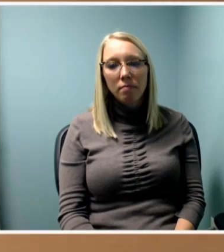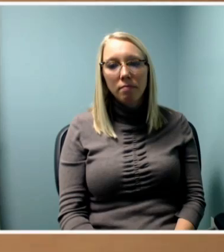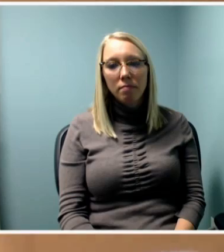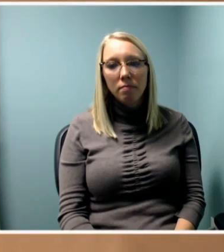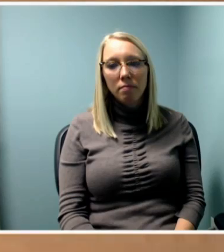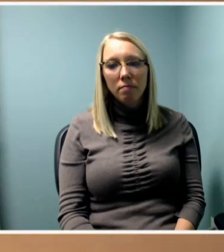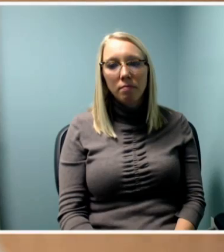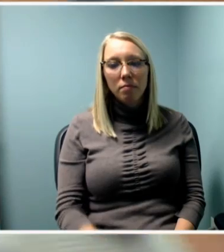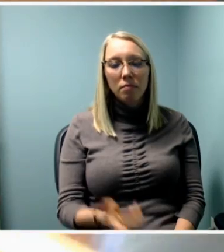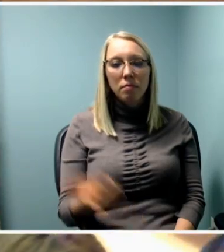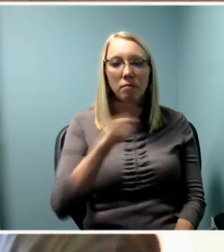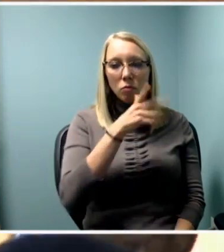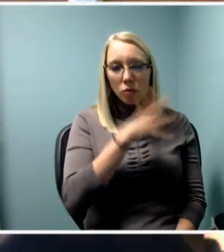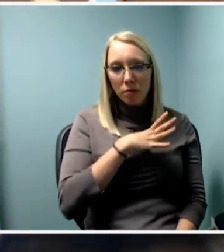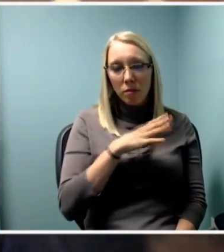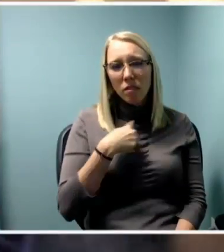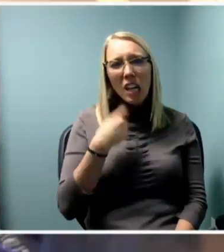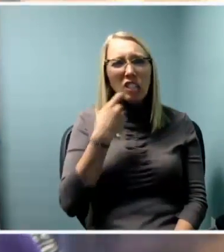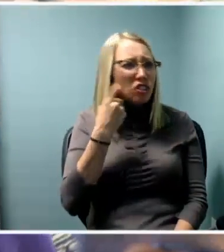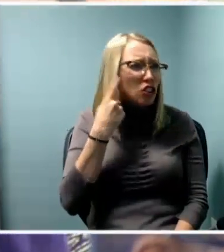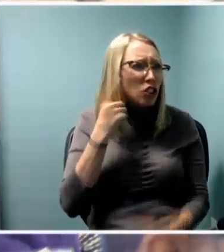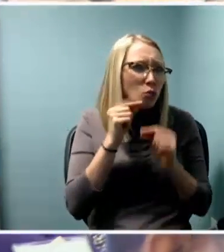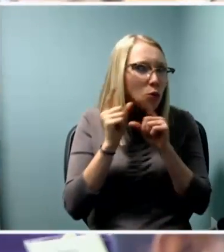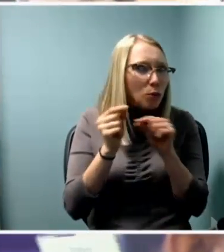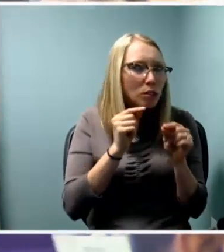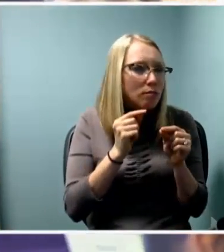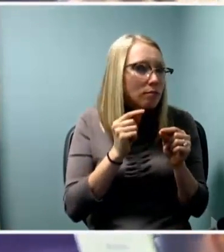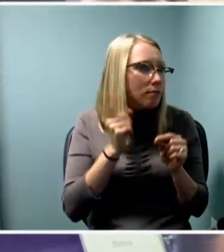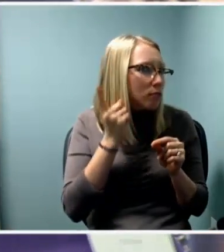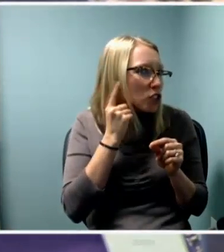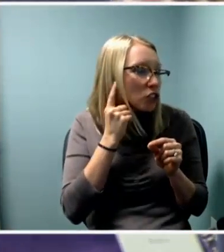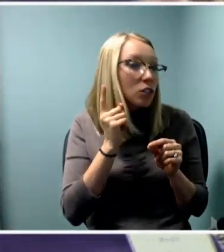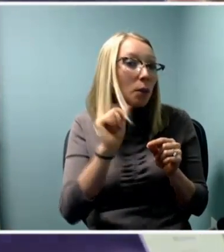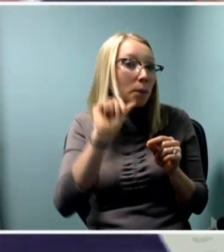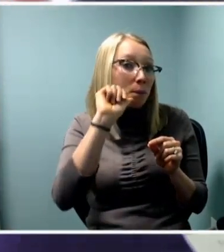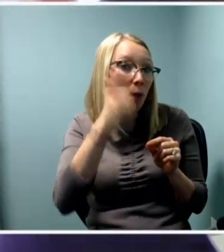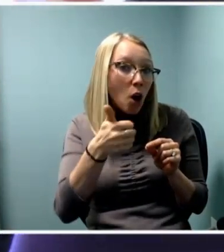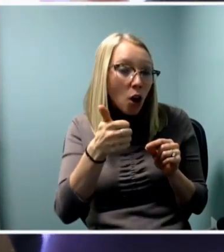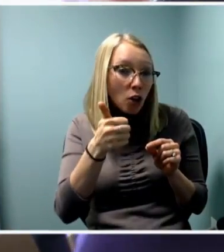(woman 3) I just heard a rumor that perhaps tomorrow's panel will be online?